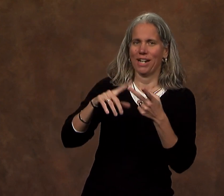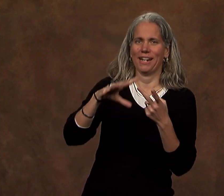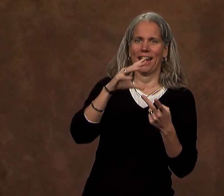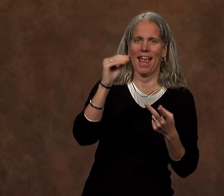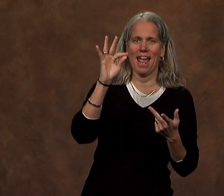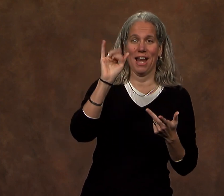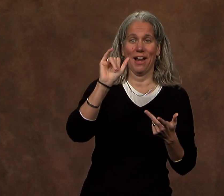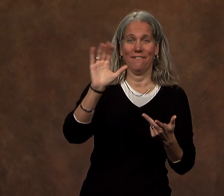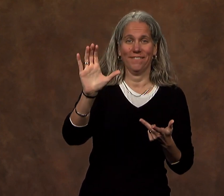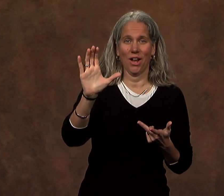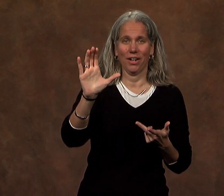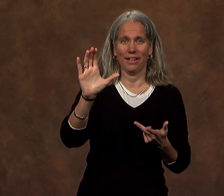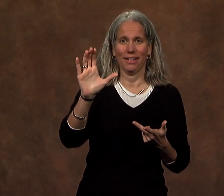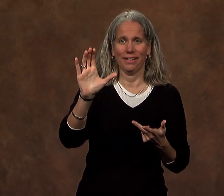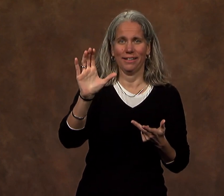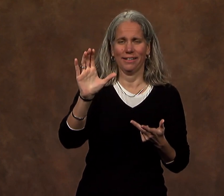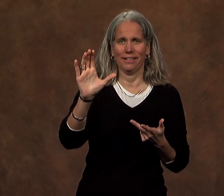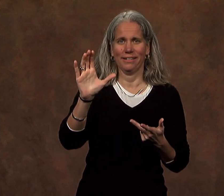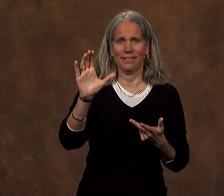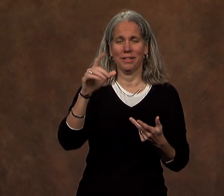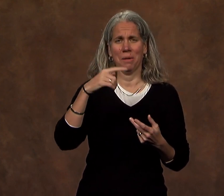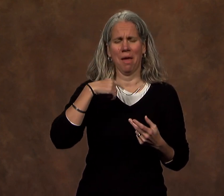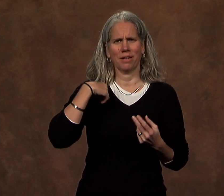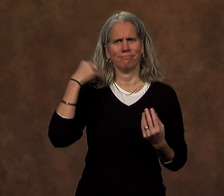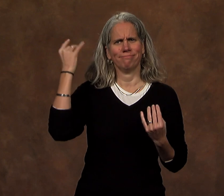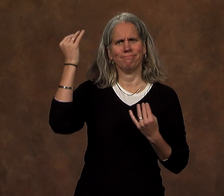for faculty and administrators,